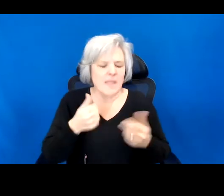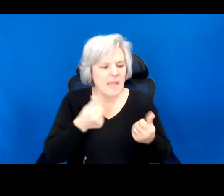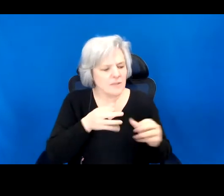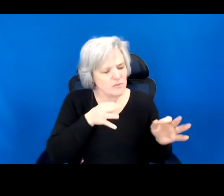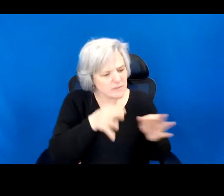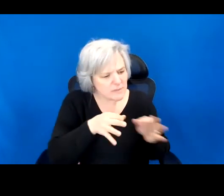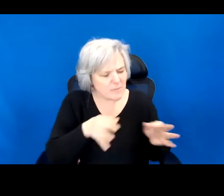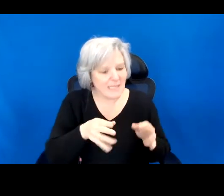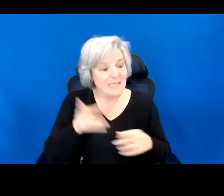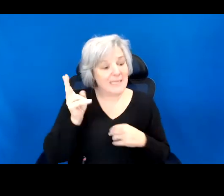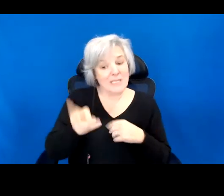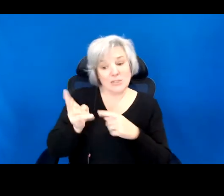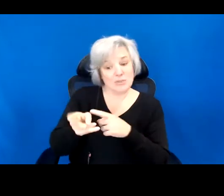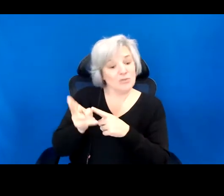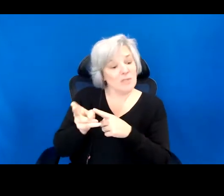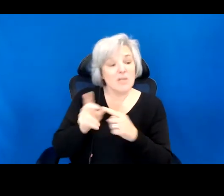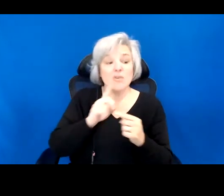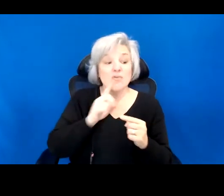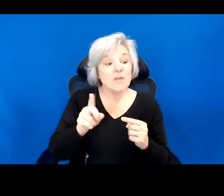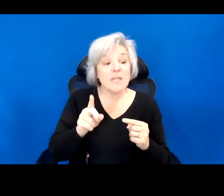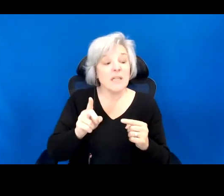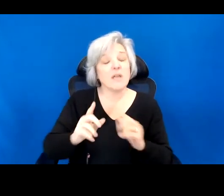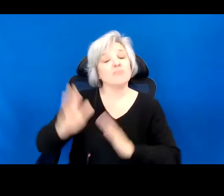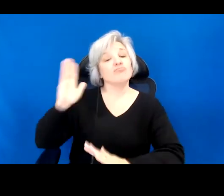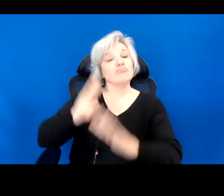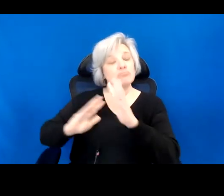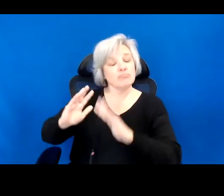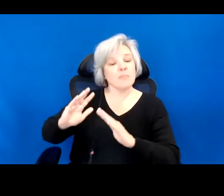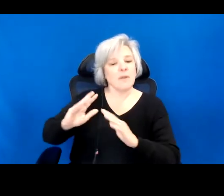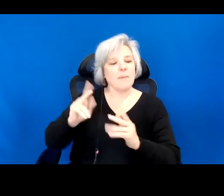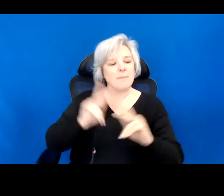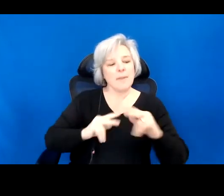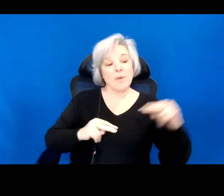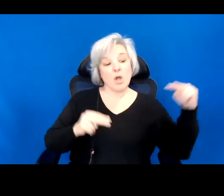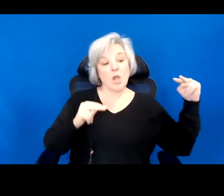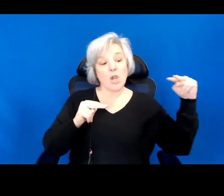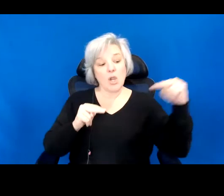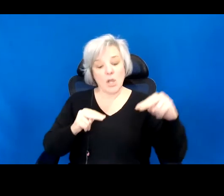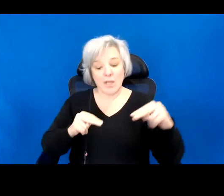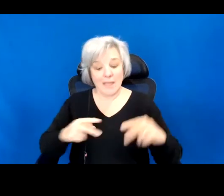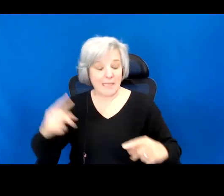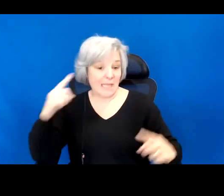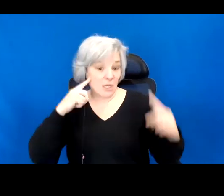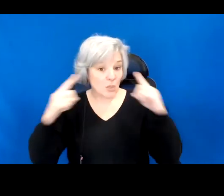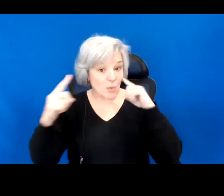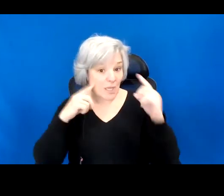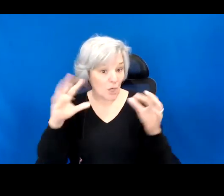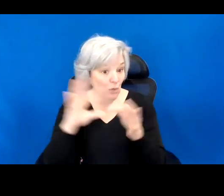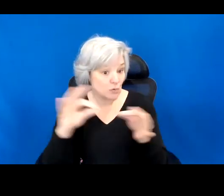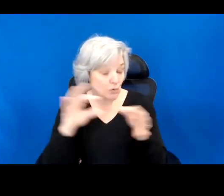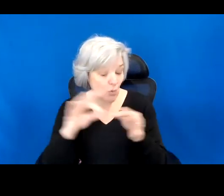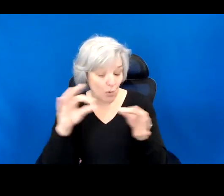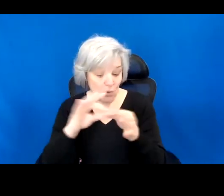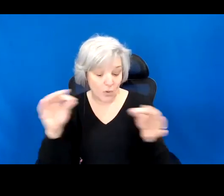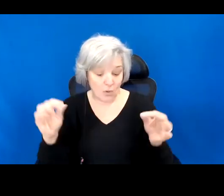story based on a version of the past. Can you hear the word story in history, I